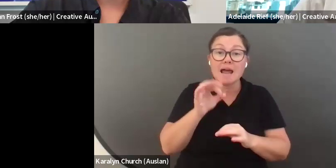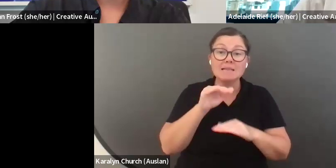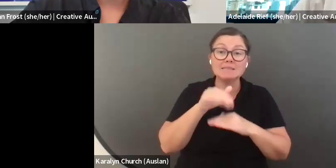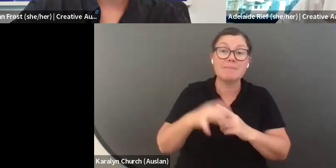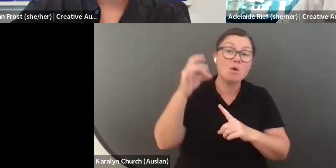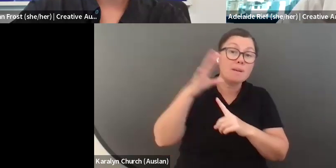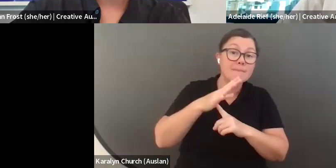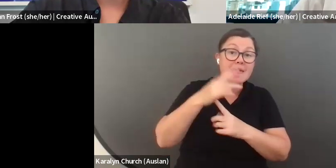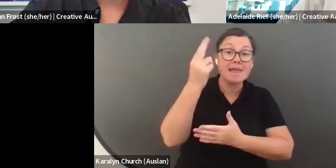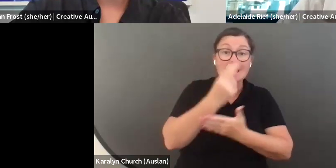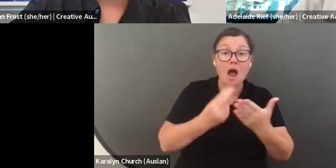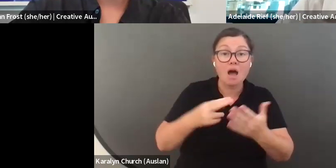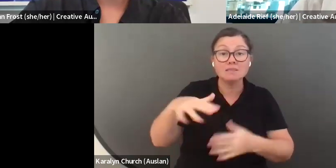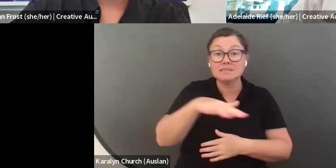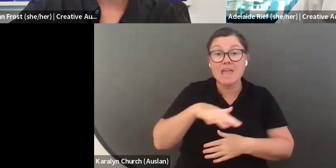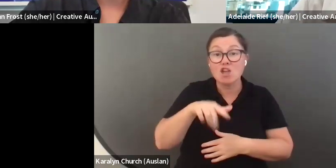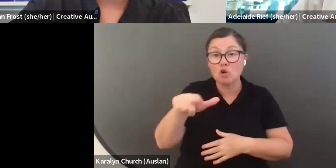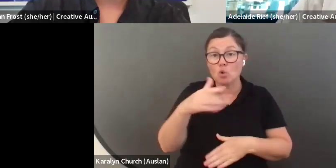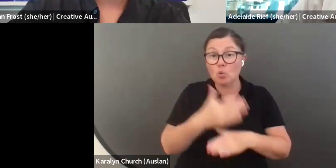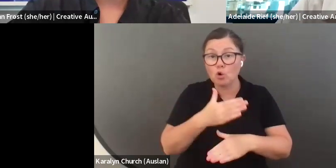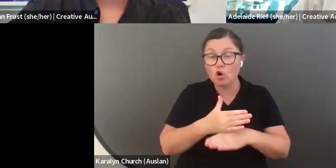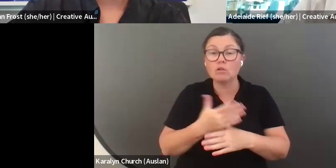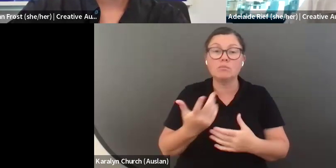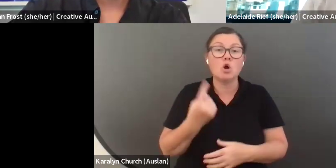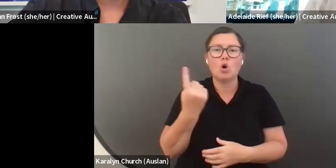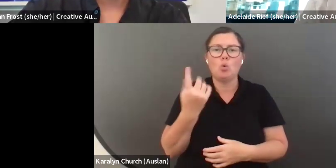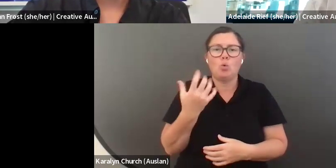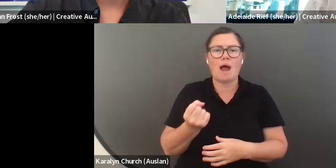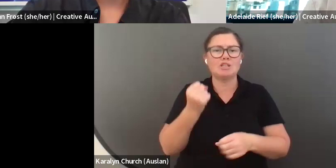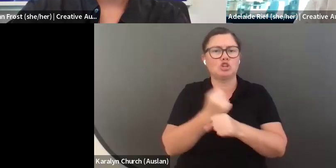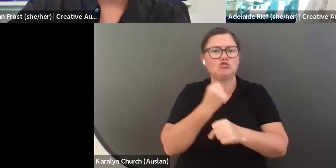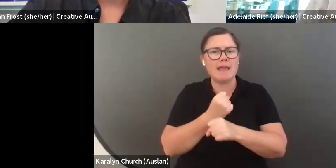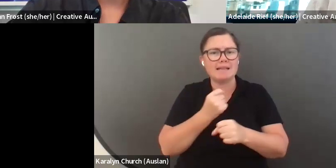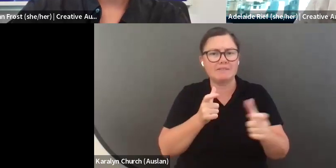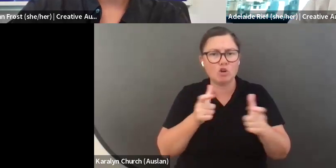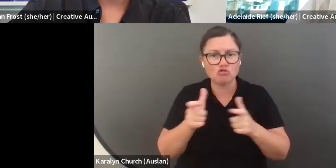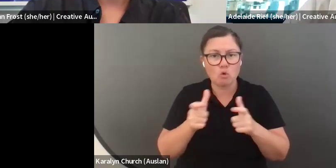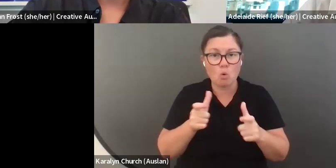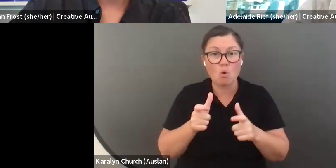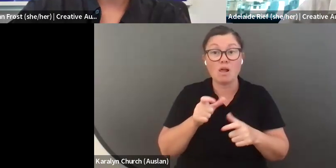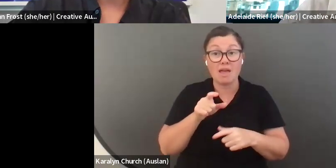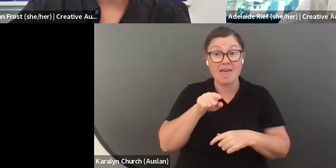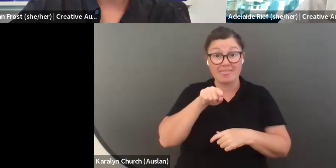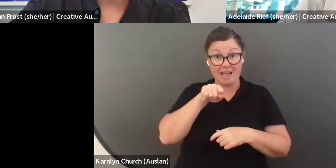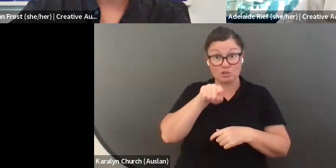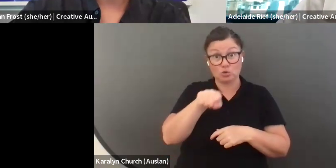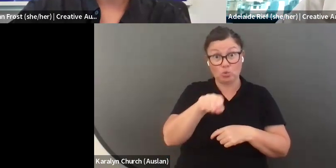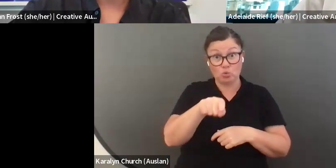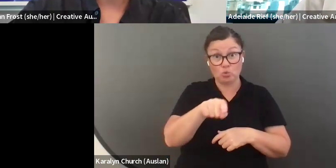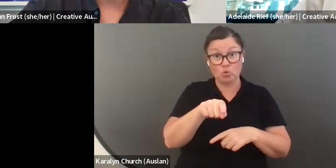your ability. It is important that when you are doing the statistical data summary, that you speak about yourself. In